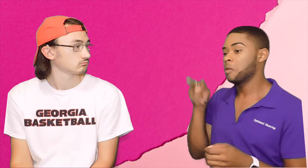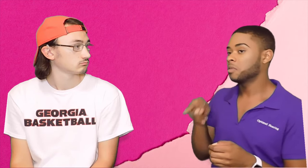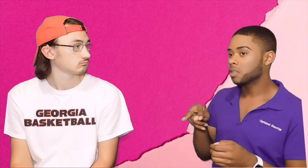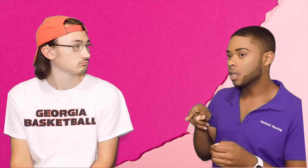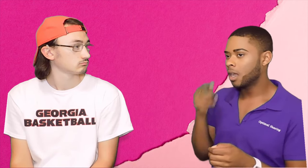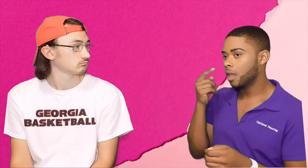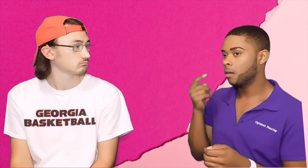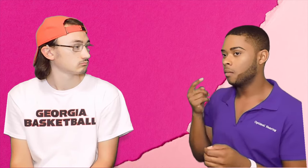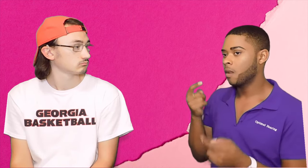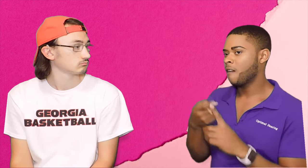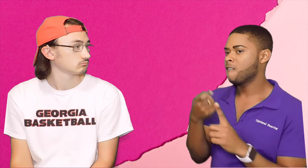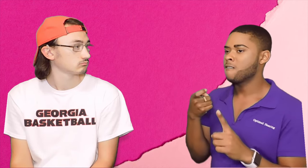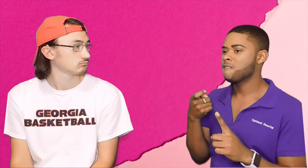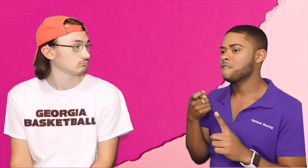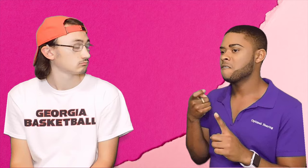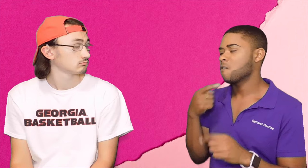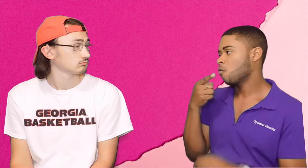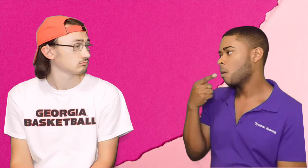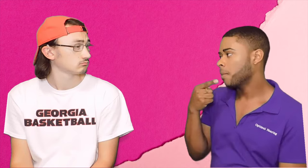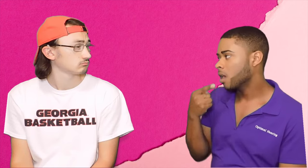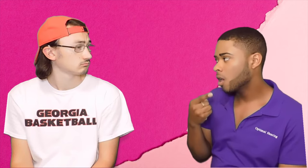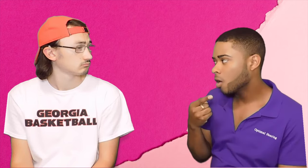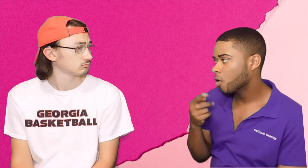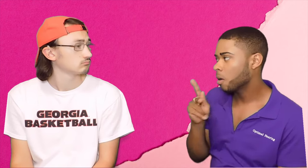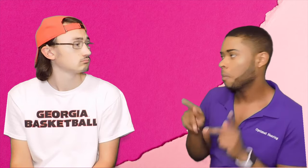you've ever encountered from hearing people?